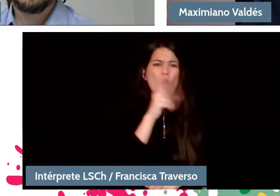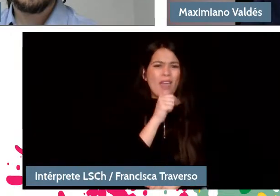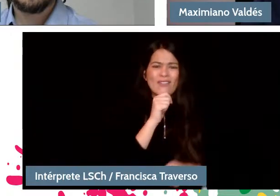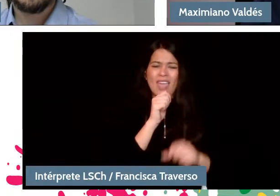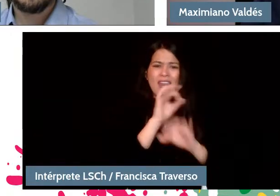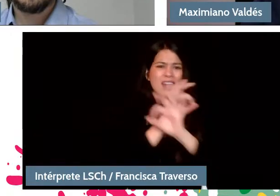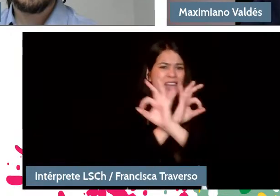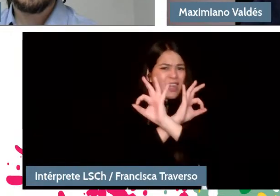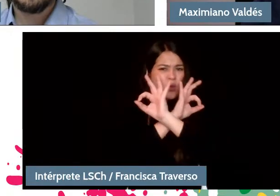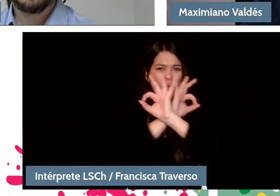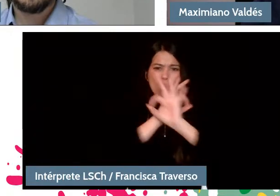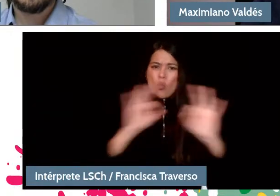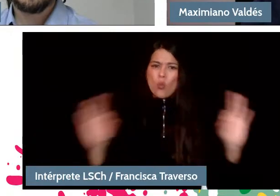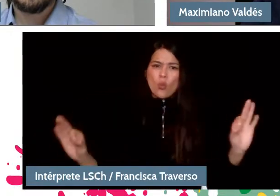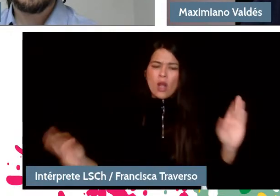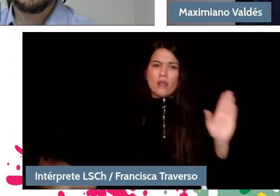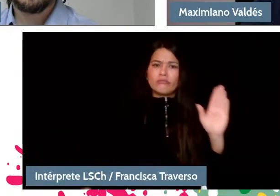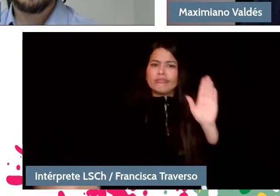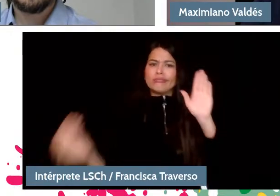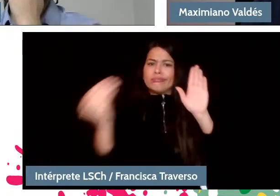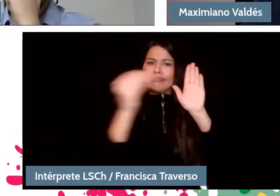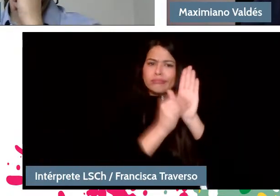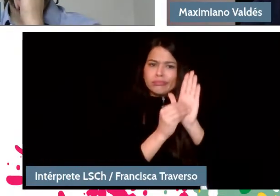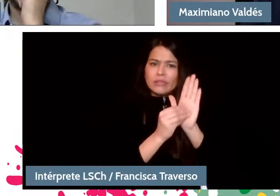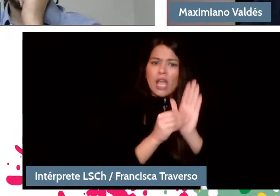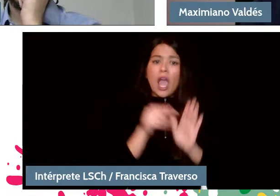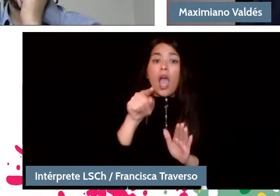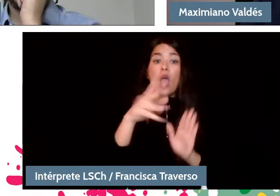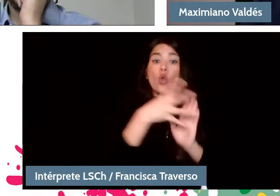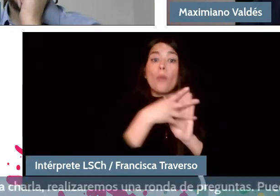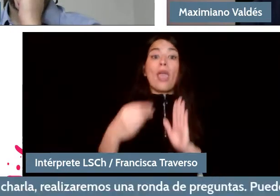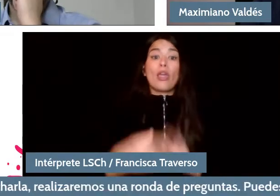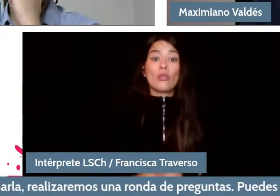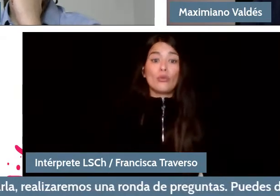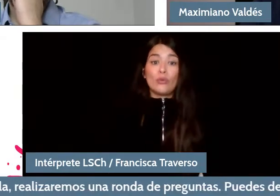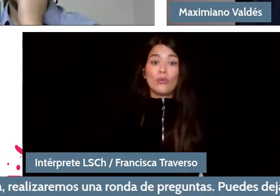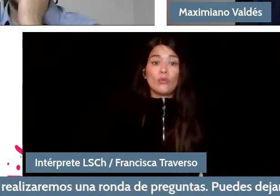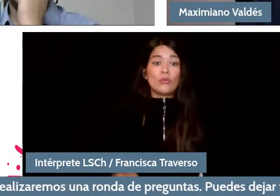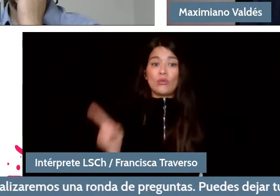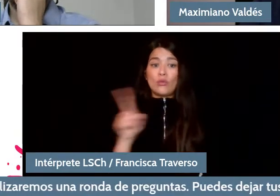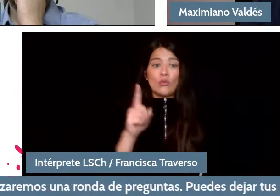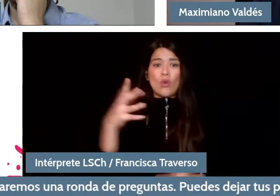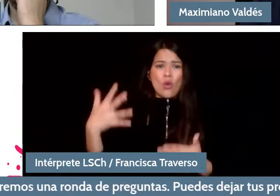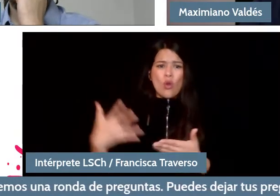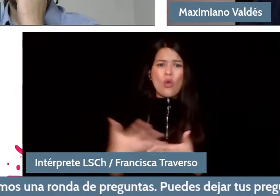there was nothing we could say: "Oh, this was copied." But he managed to include at that time